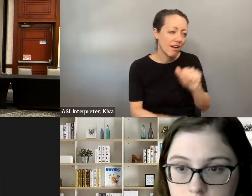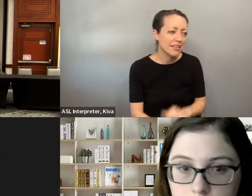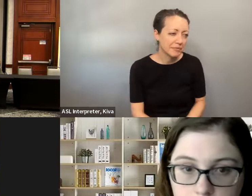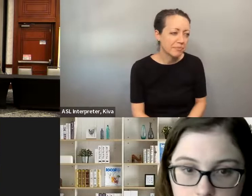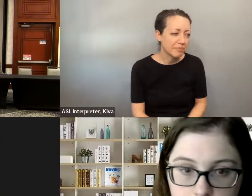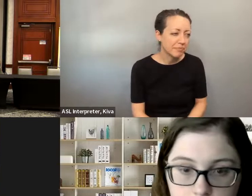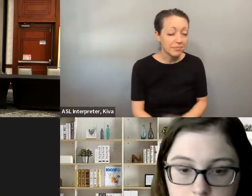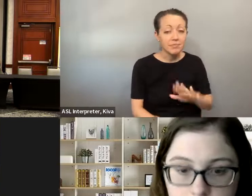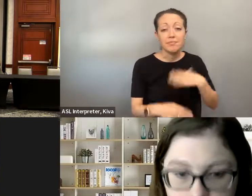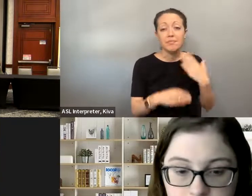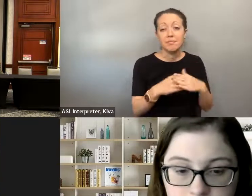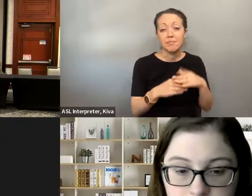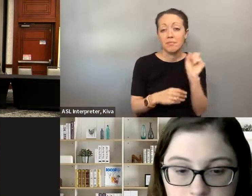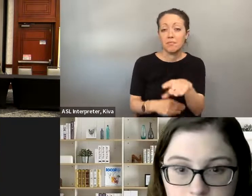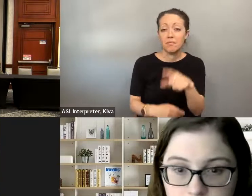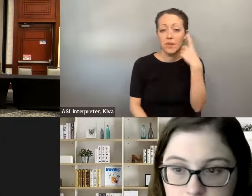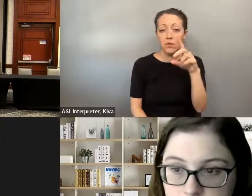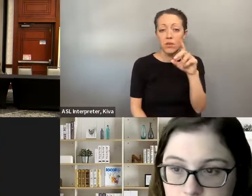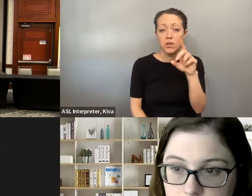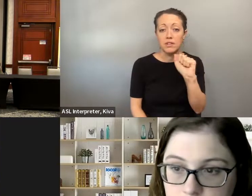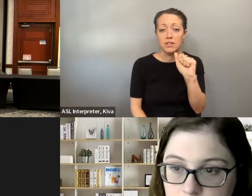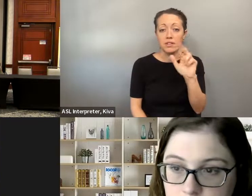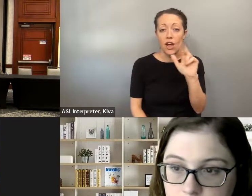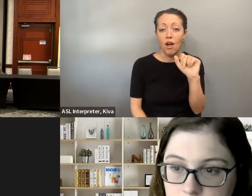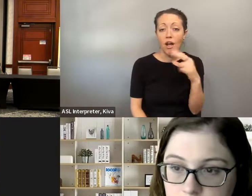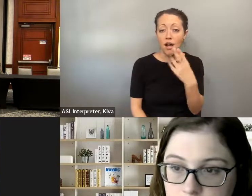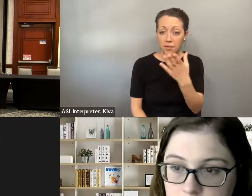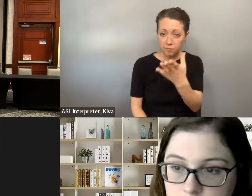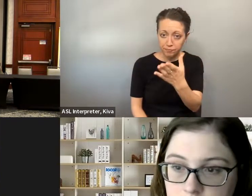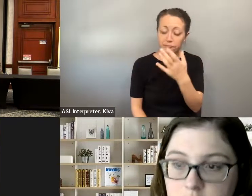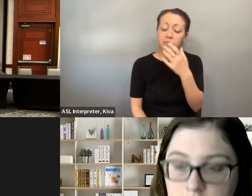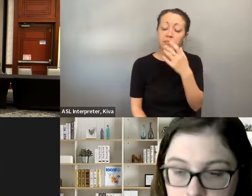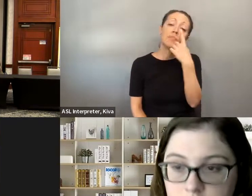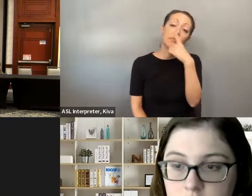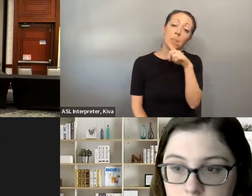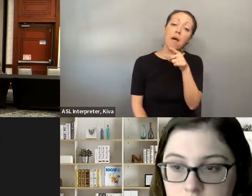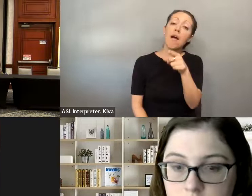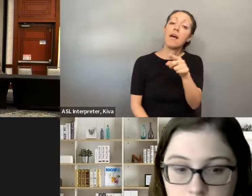at any level but we'll talk about that again in a few minutes. » Thank you for sharing that. Thank you for sharing that, Kara. Now this question is for Sarah.